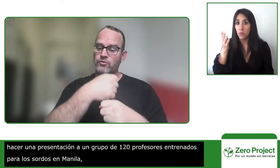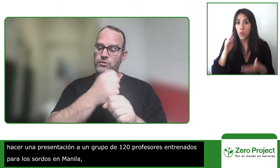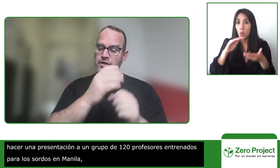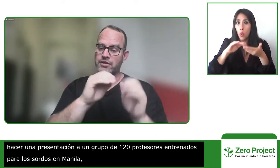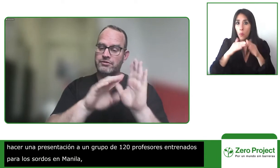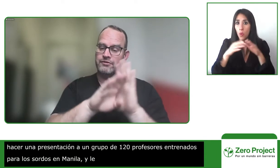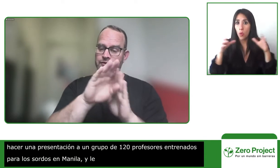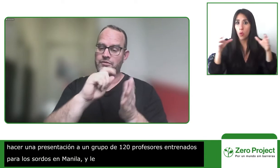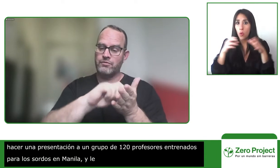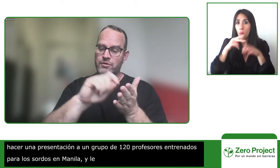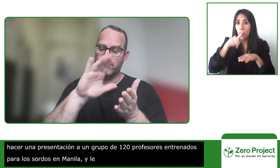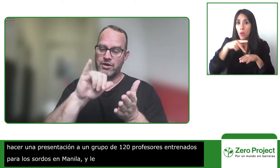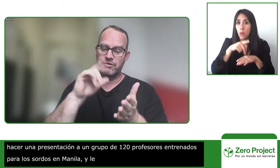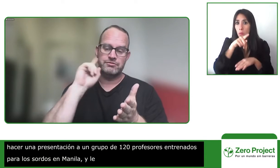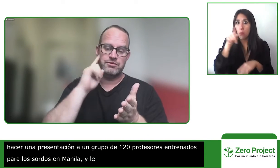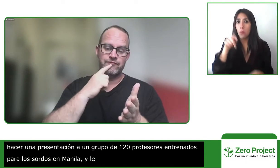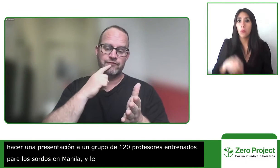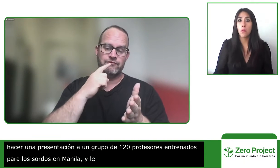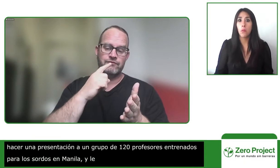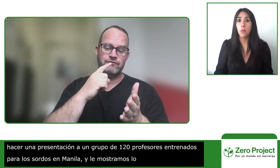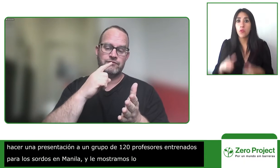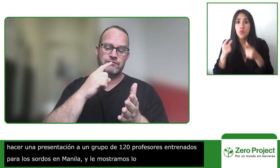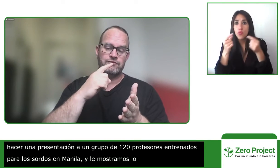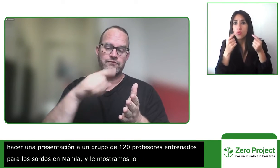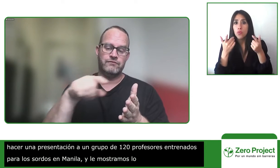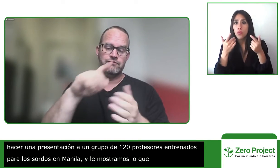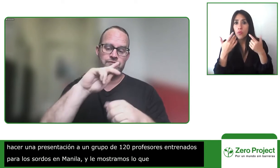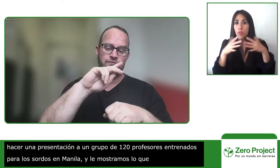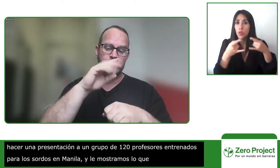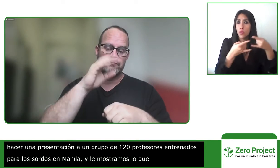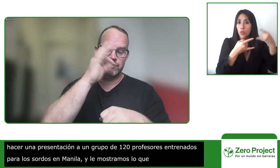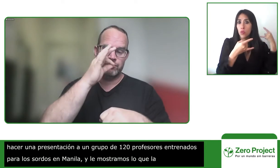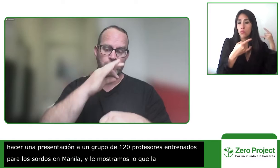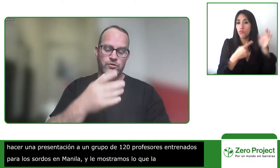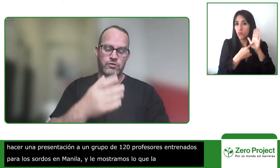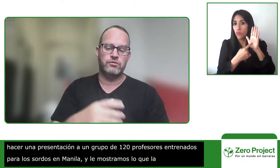watched the story and then i said this was the story was created